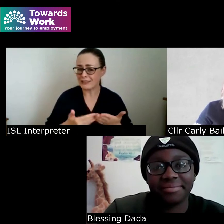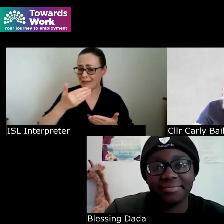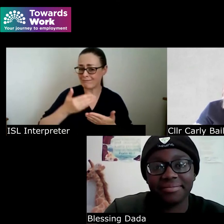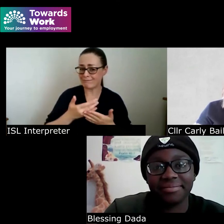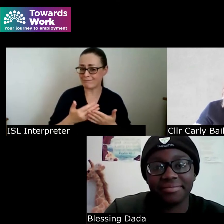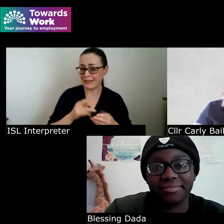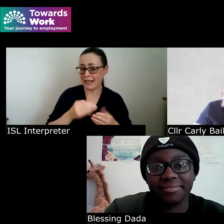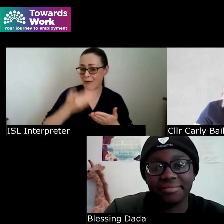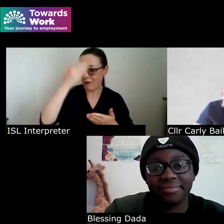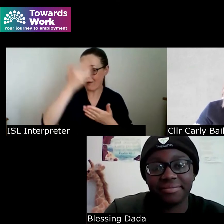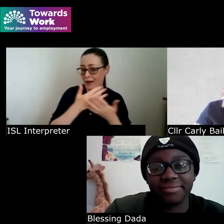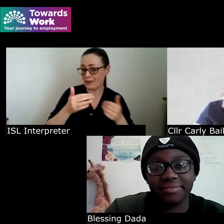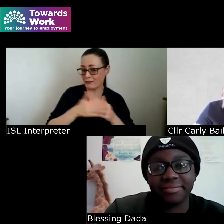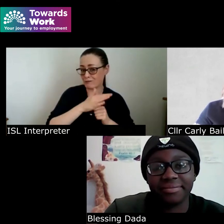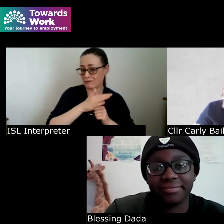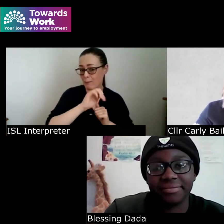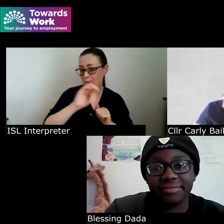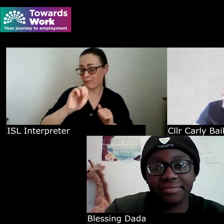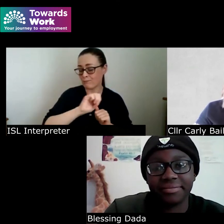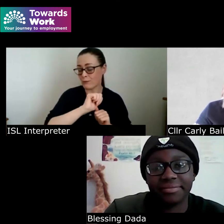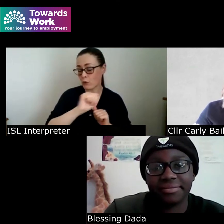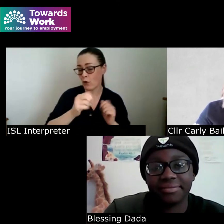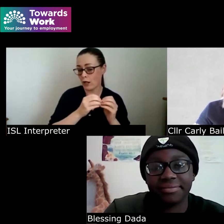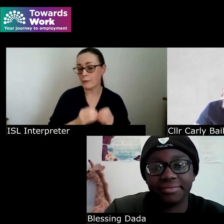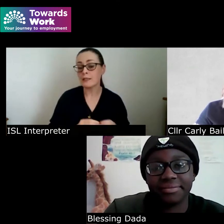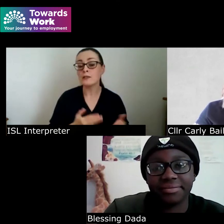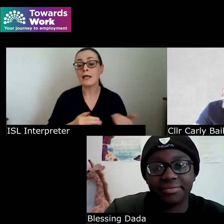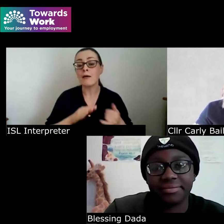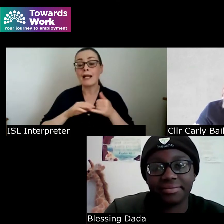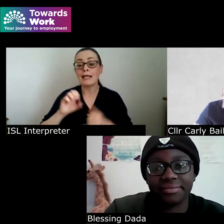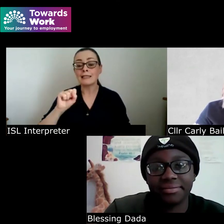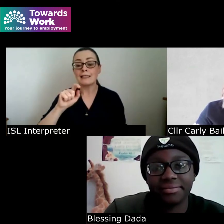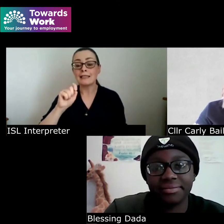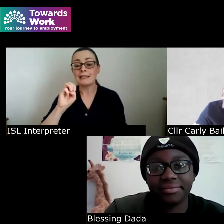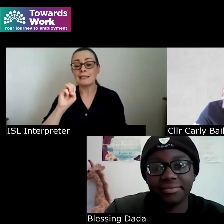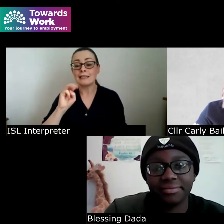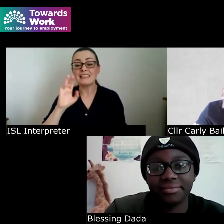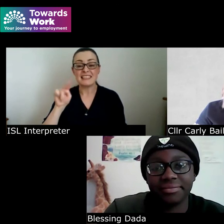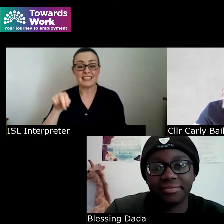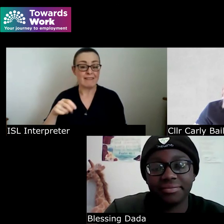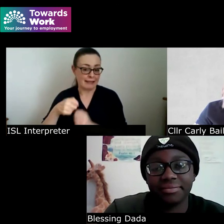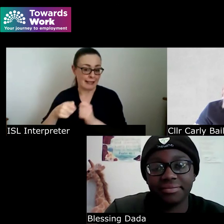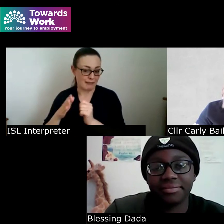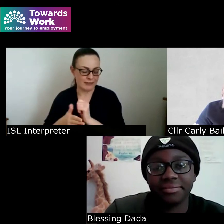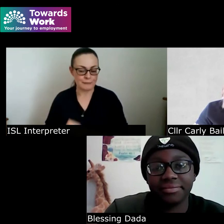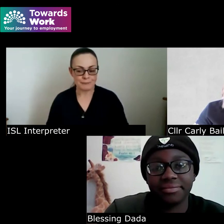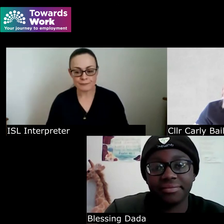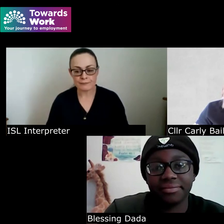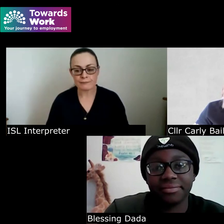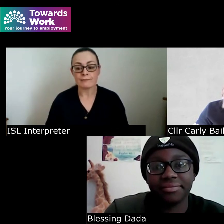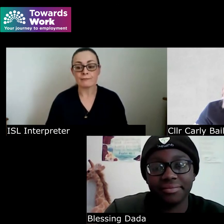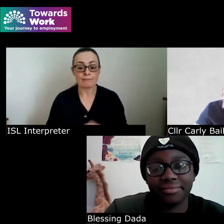come to you and we'll wrap up then yeah look I think with I for me anything is possible you